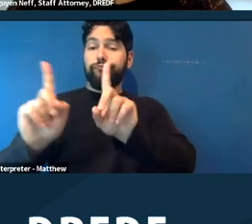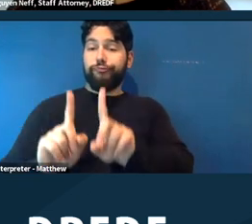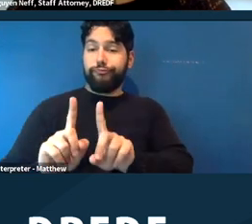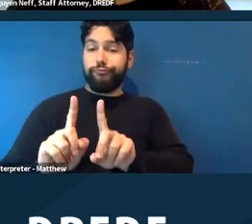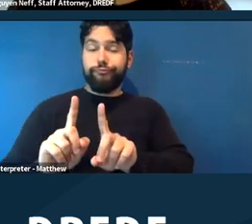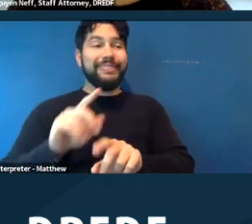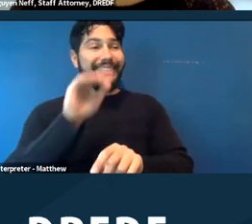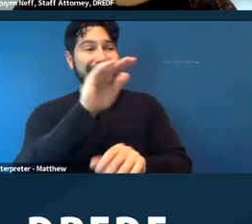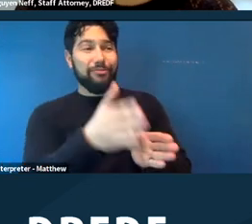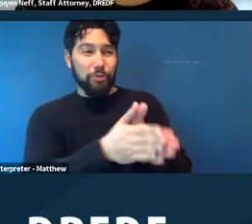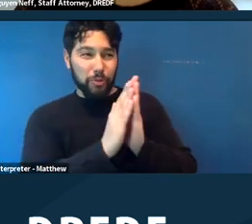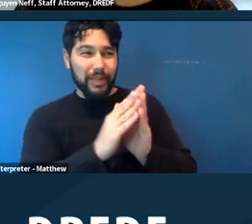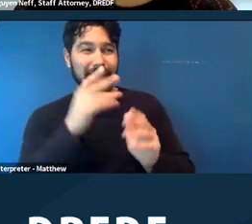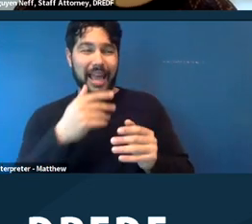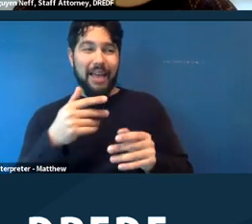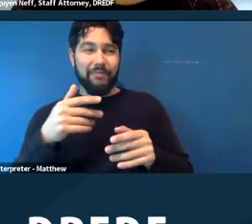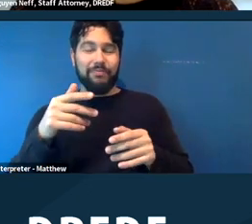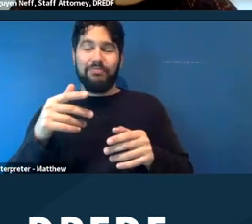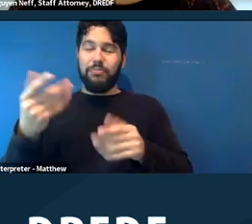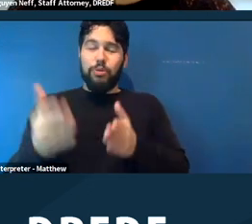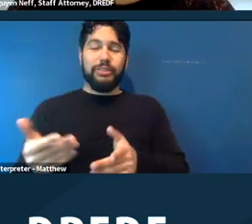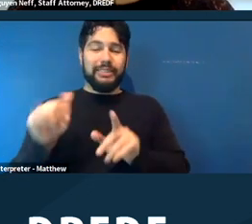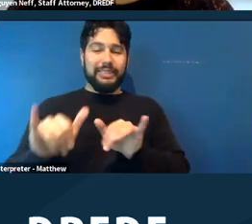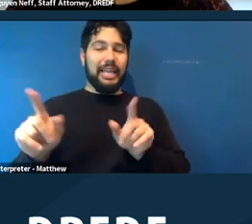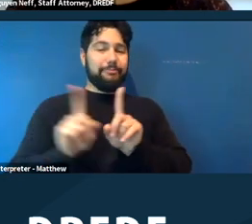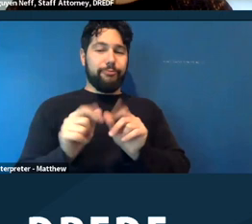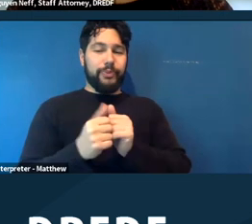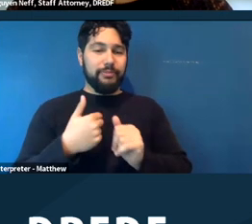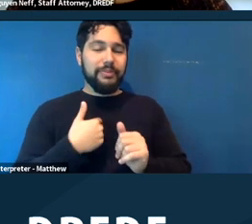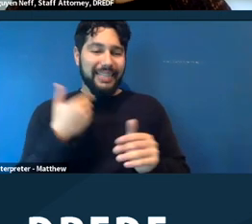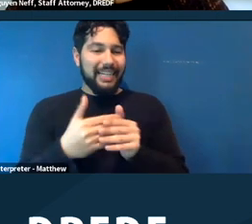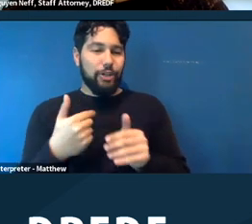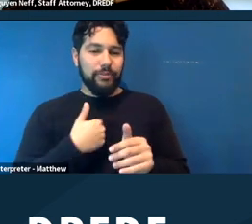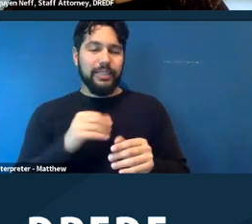with you in the shelter, stay near you in the shelter. And then accommodations